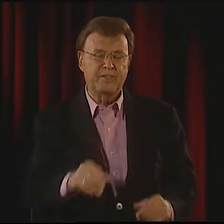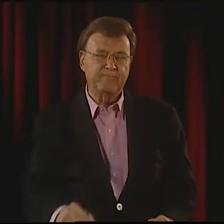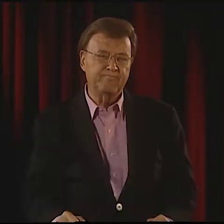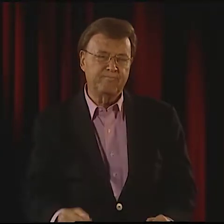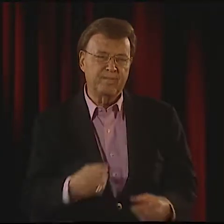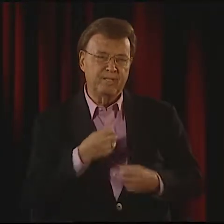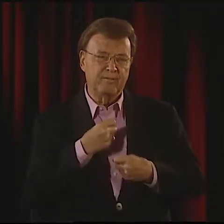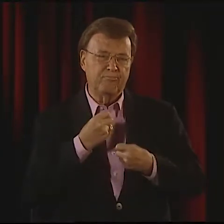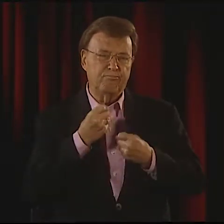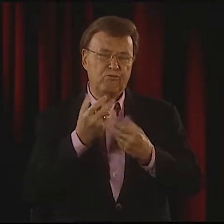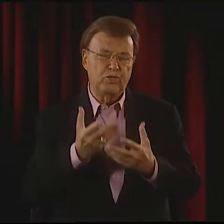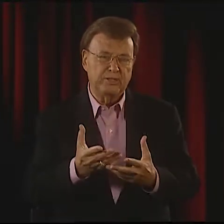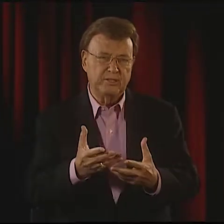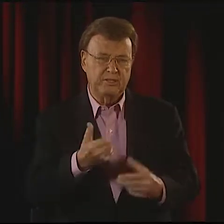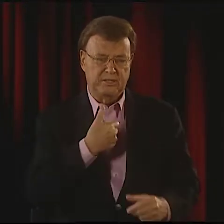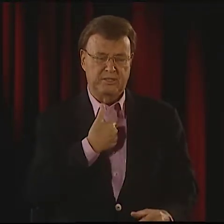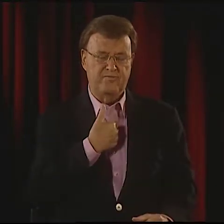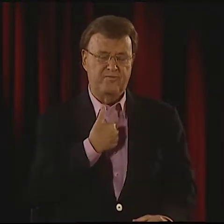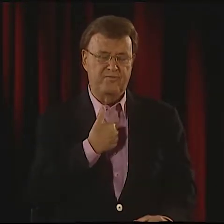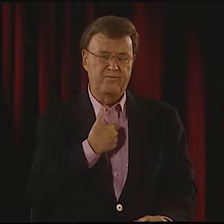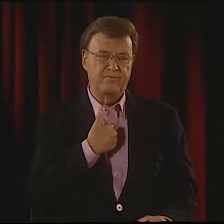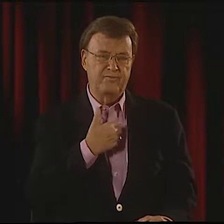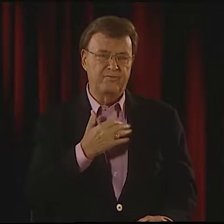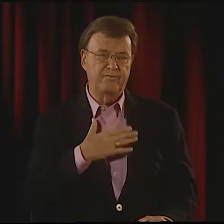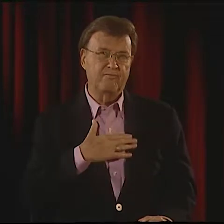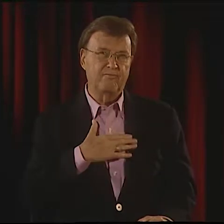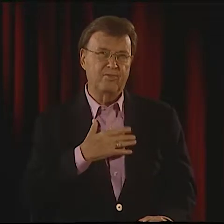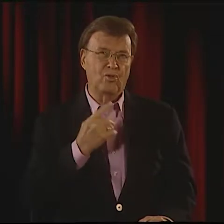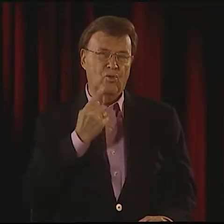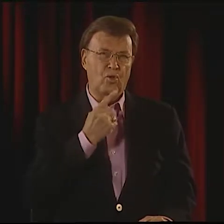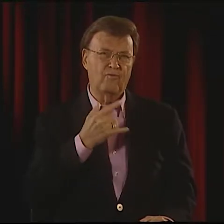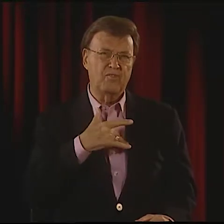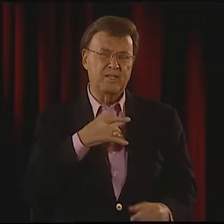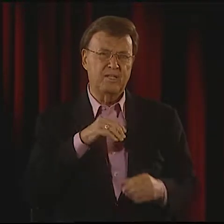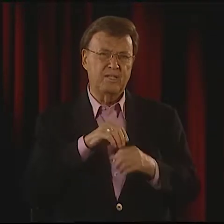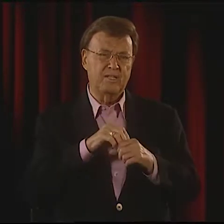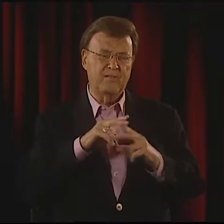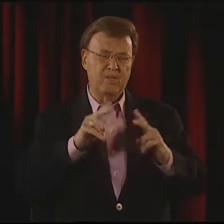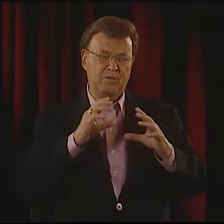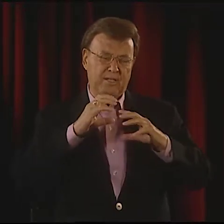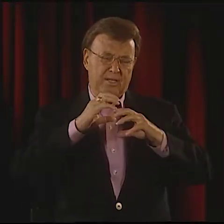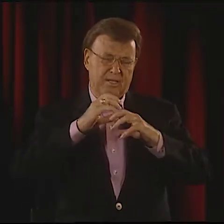IT'S KIND OF A WAY OF EXPRESSING ONE'S SELF,